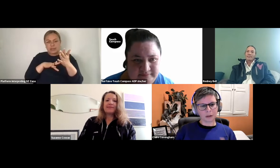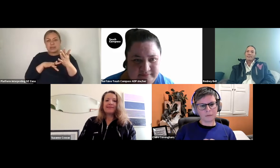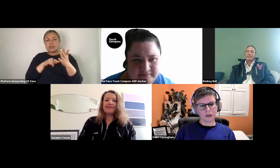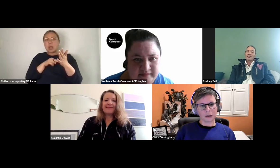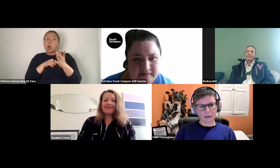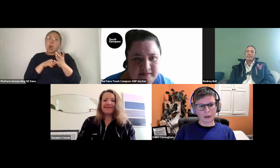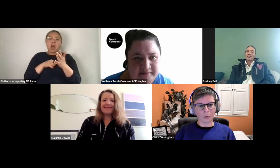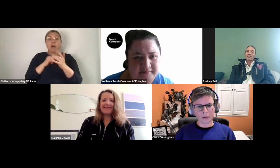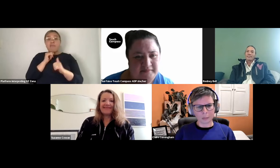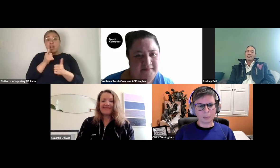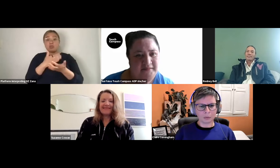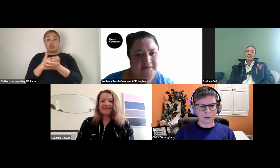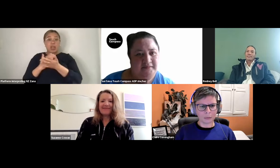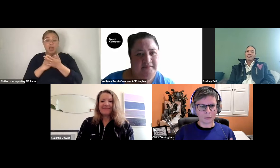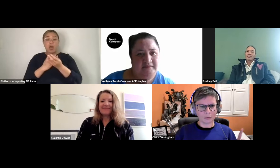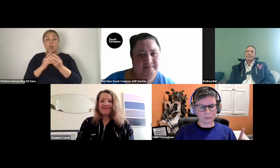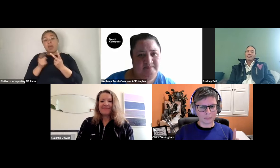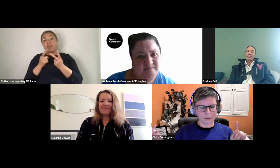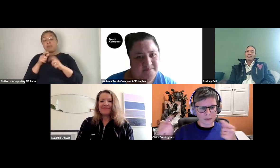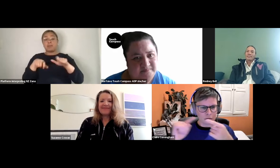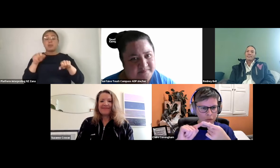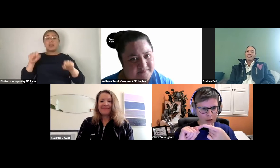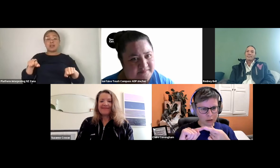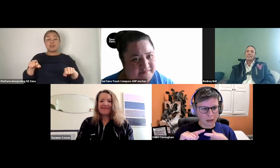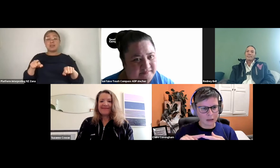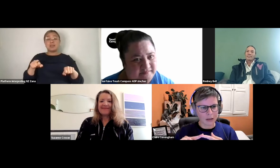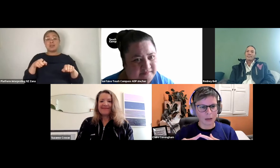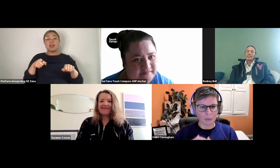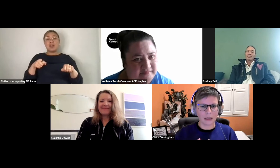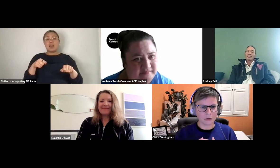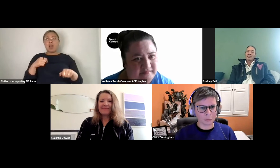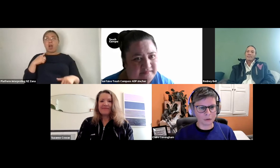kind of share that with other people and go, “this is the strange connection that I'm making - do you